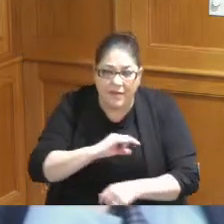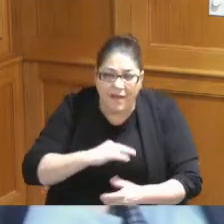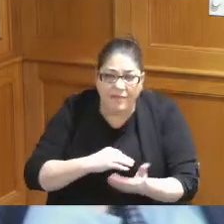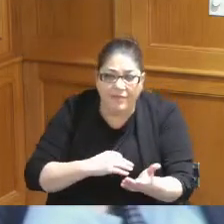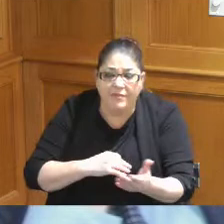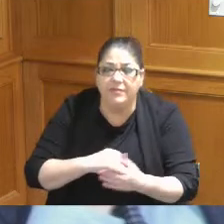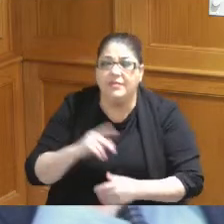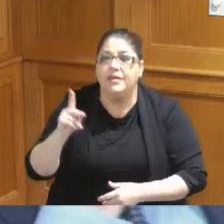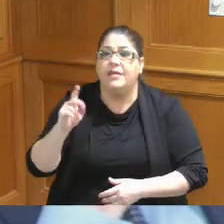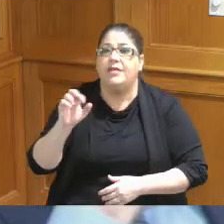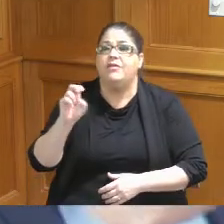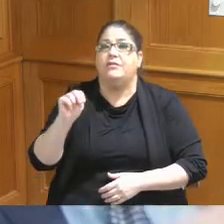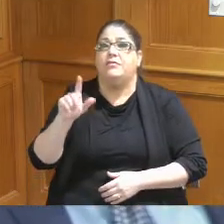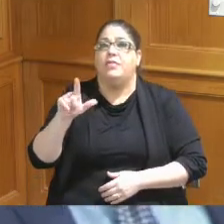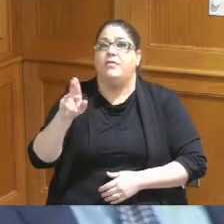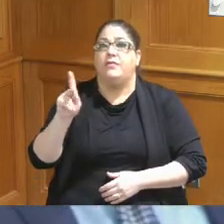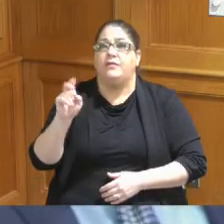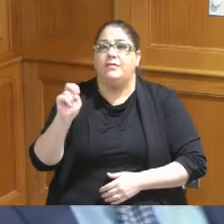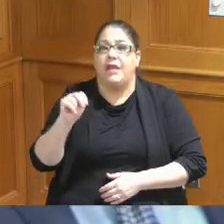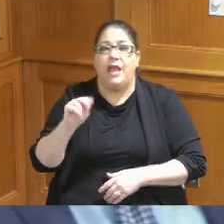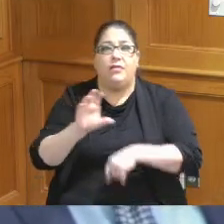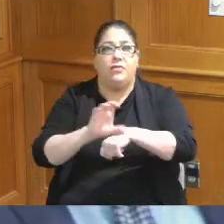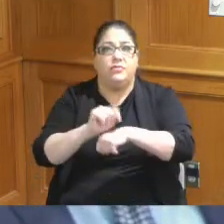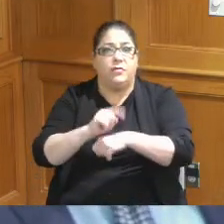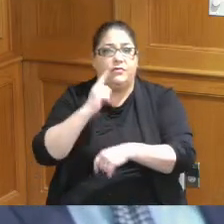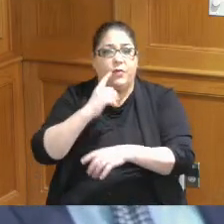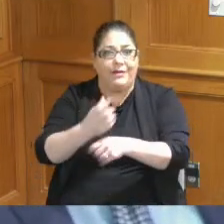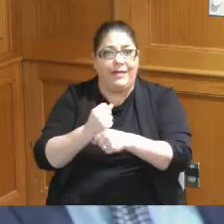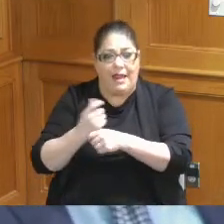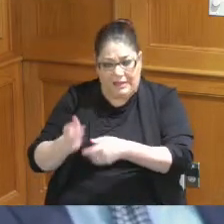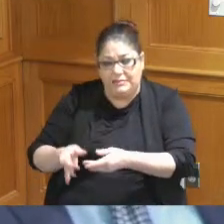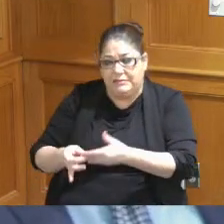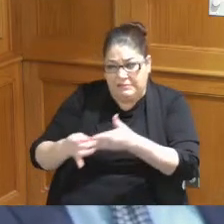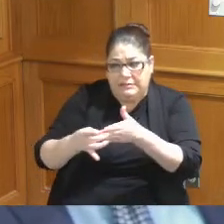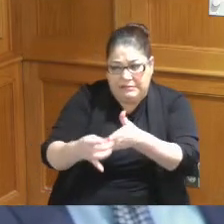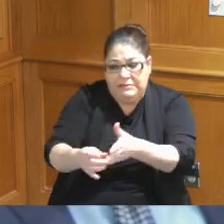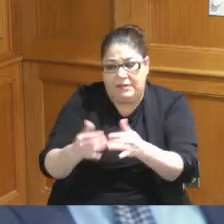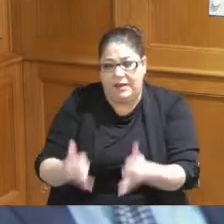Karen Luken who is the consultant for getting us to this point and really given this some serious